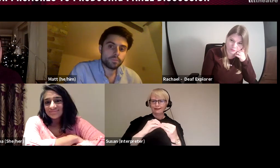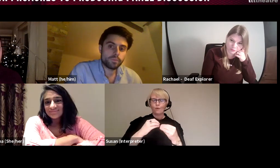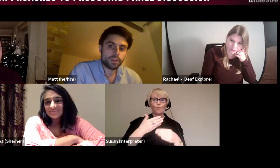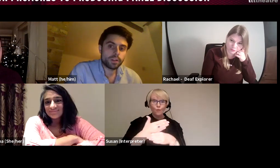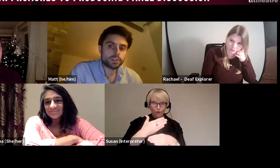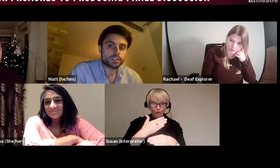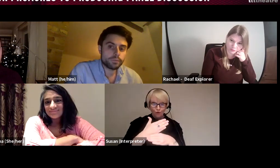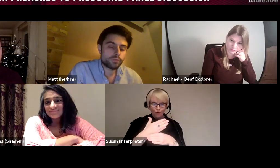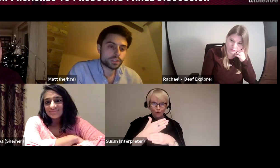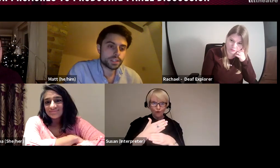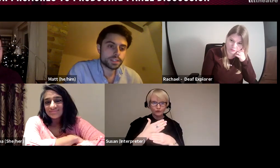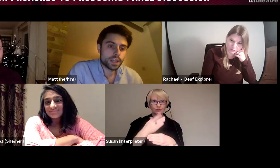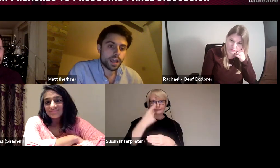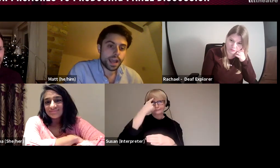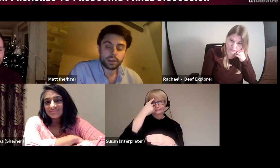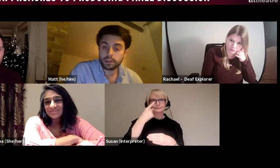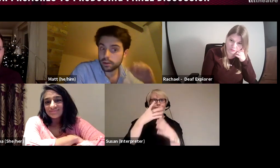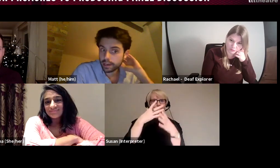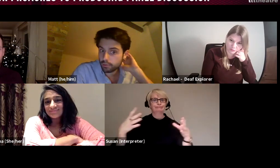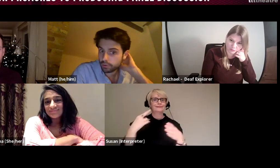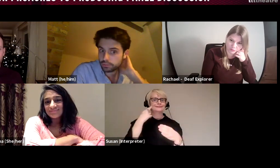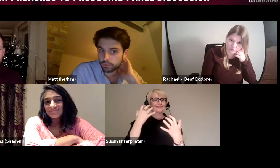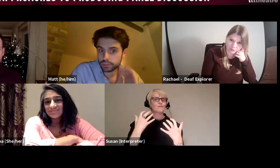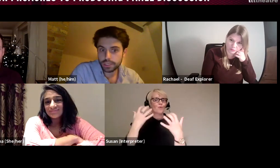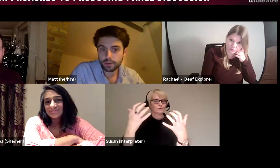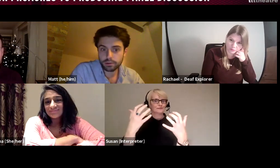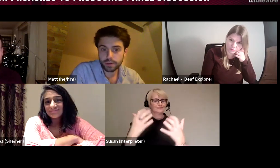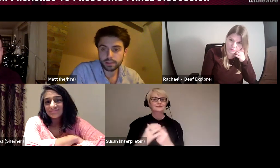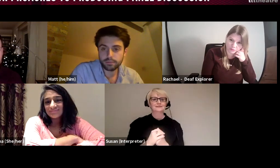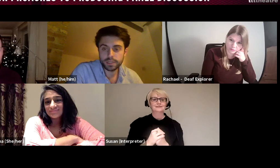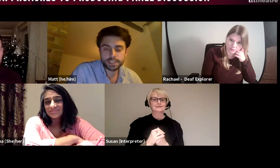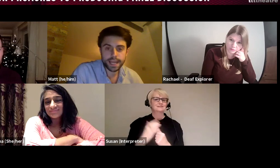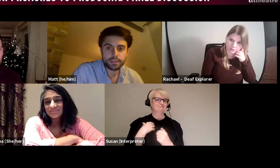for large deaf audiences, and I can only echo what Deepa and Rachael have said that